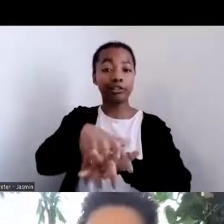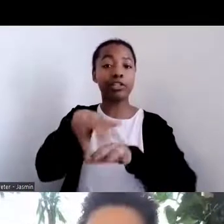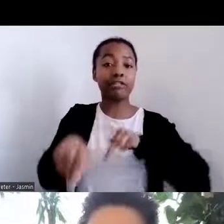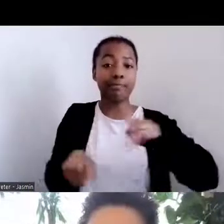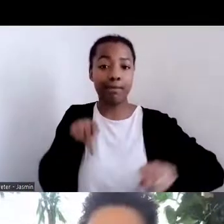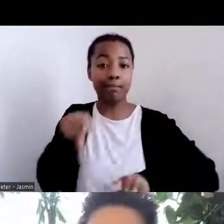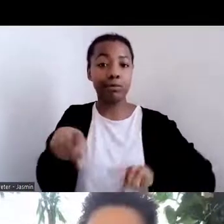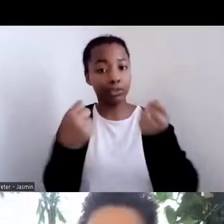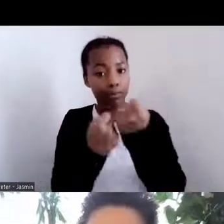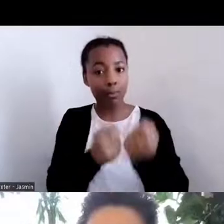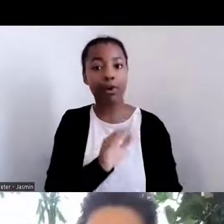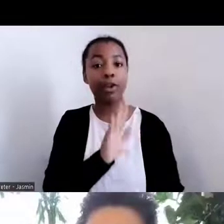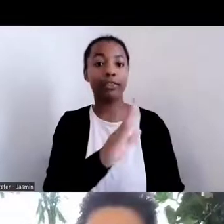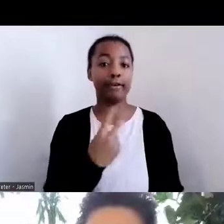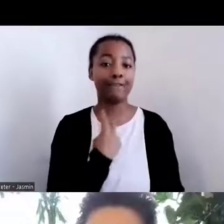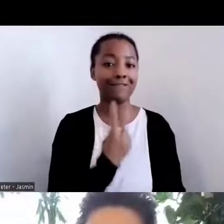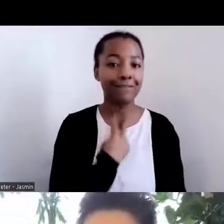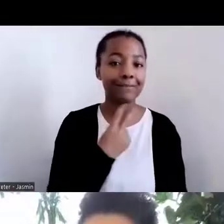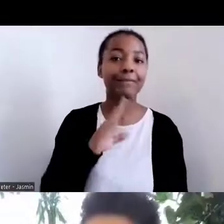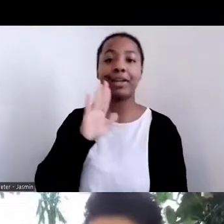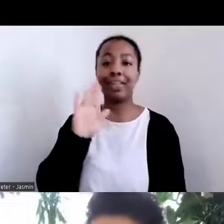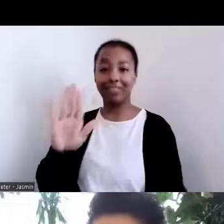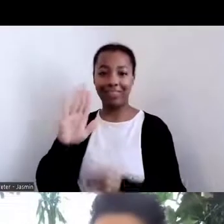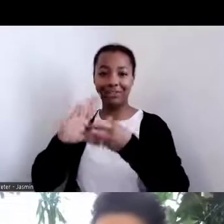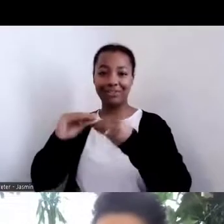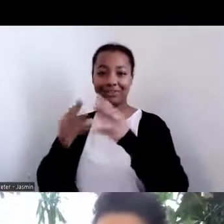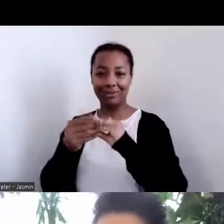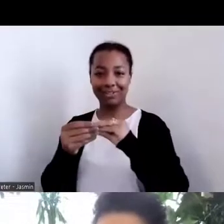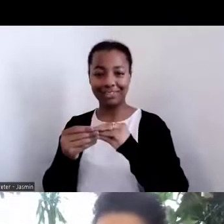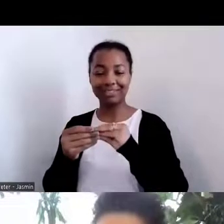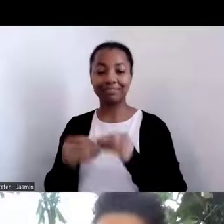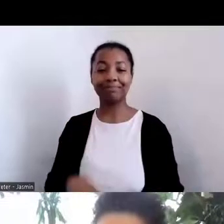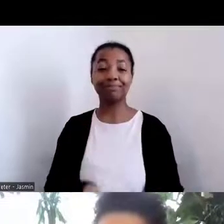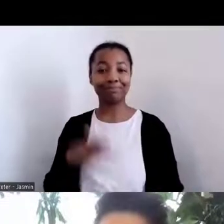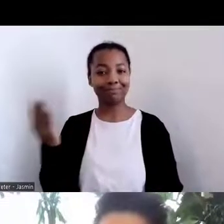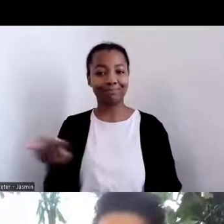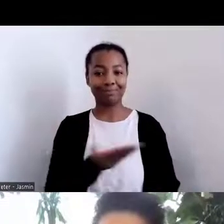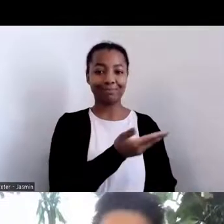And so here is our story as I'm here to share.